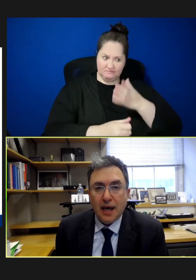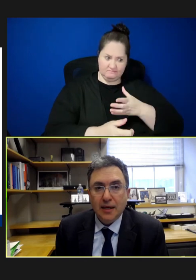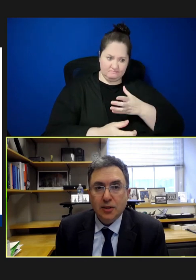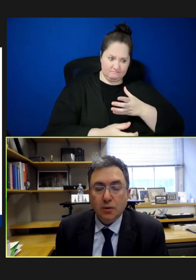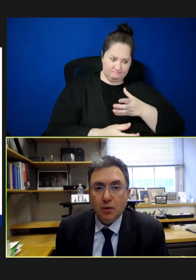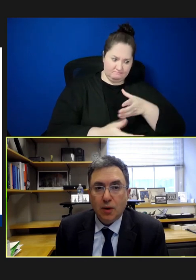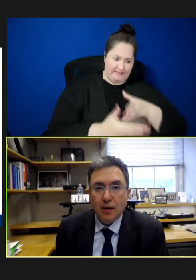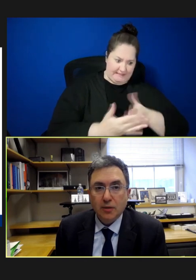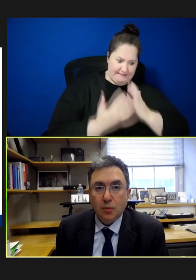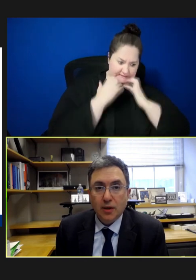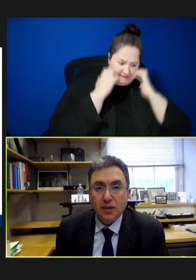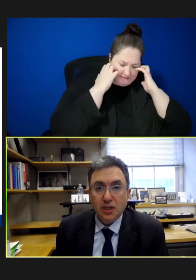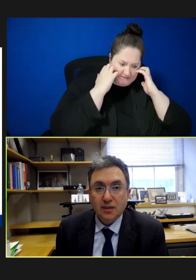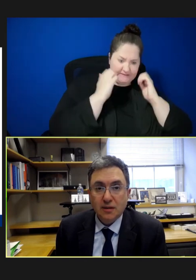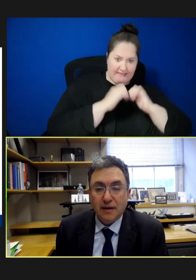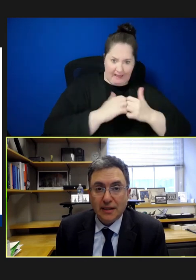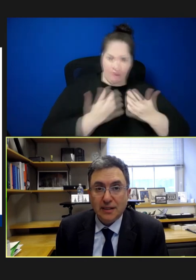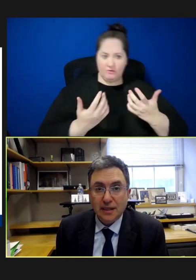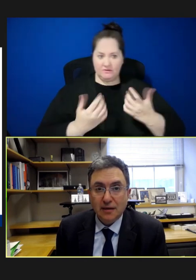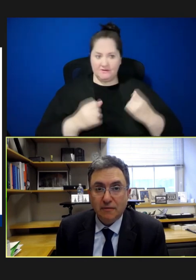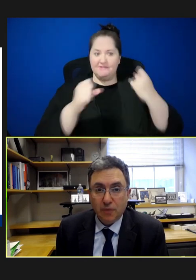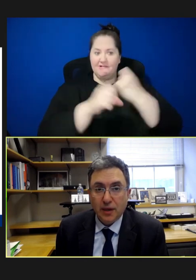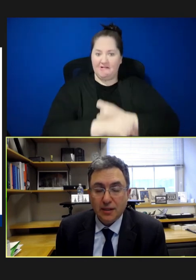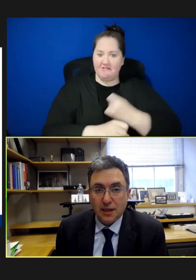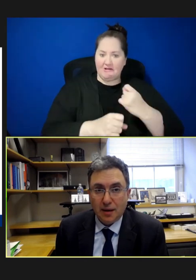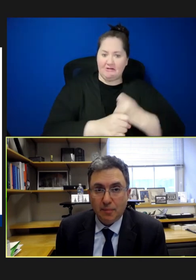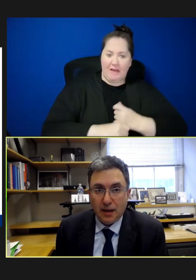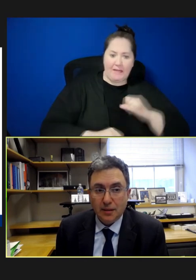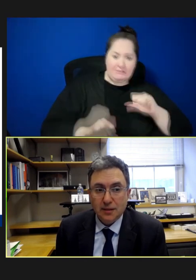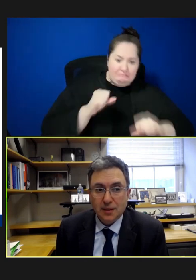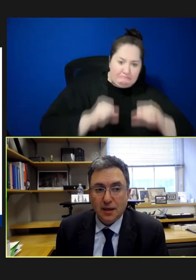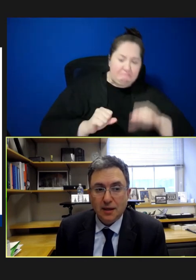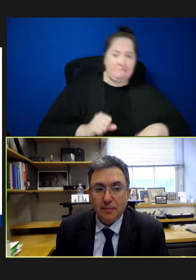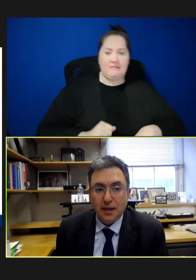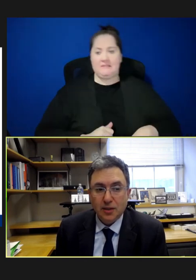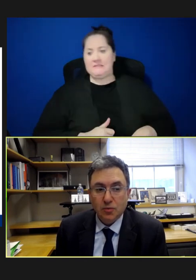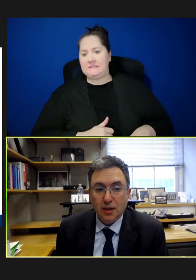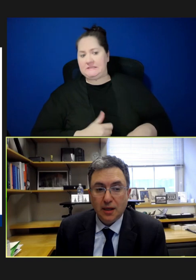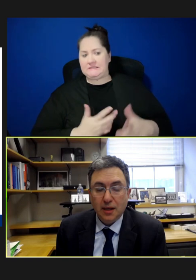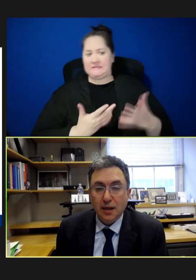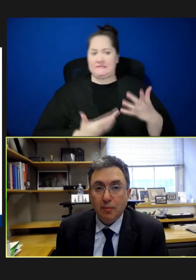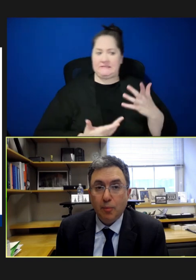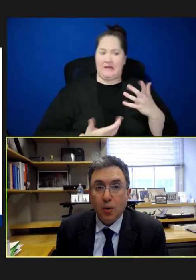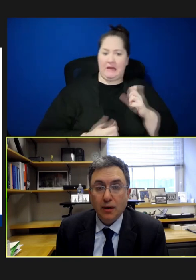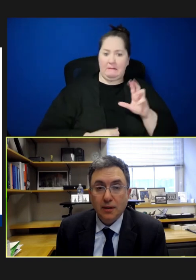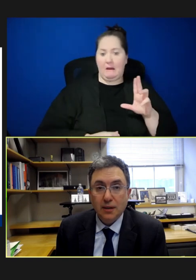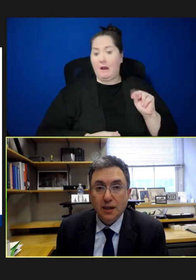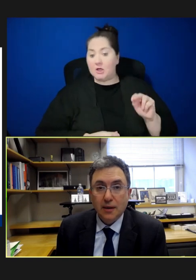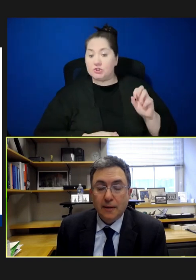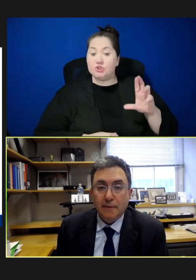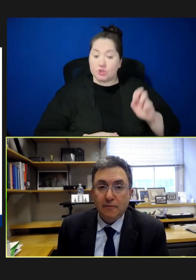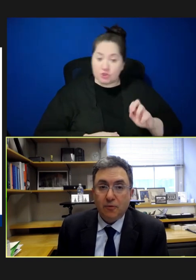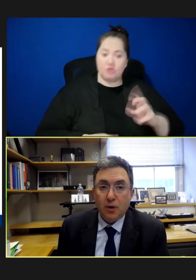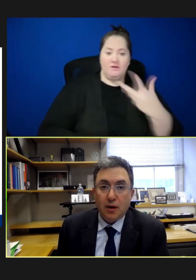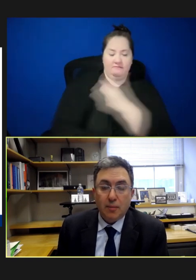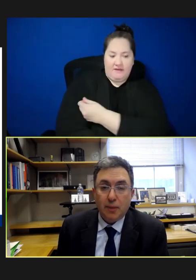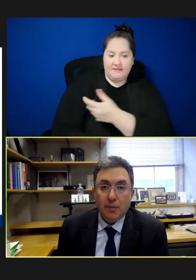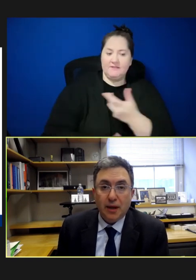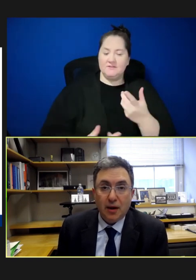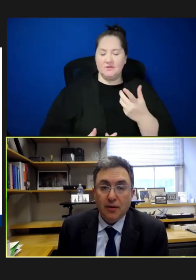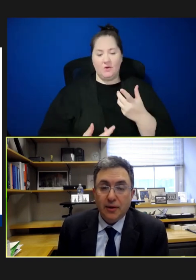And so, it requires more than just vaccine-focused campaigns. It's really important for public health